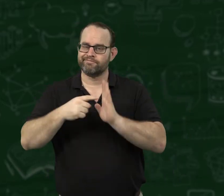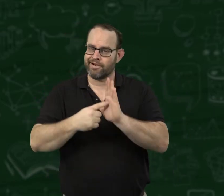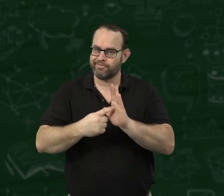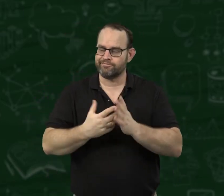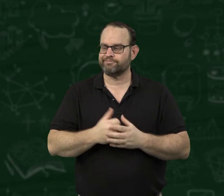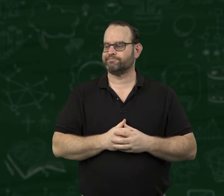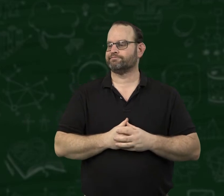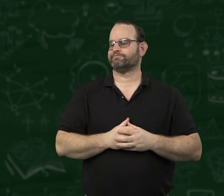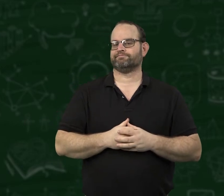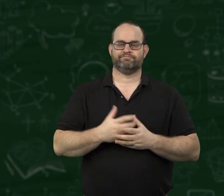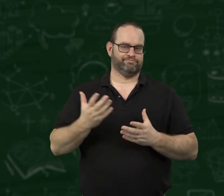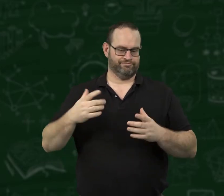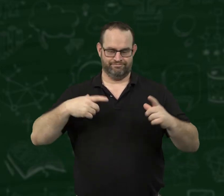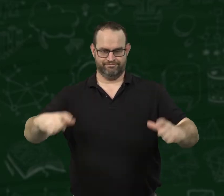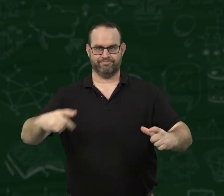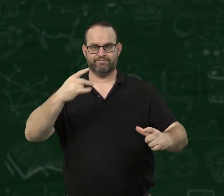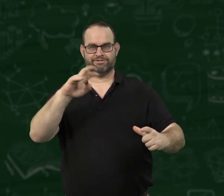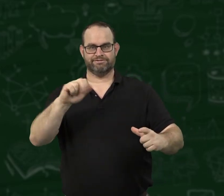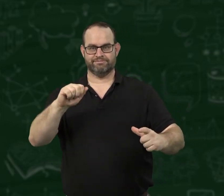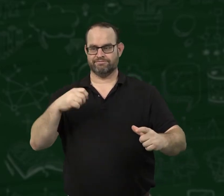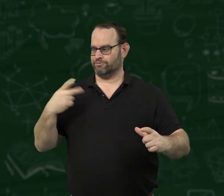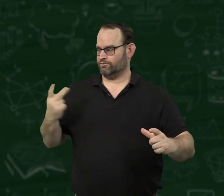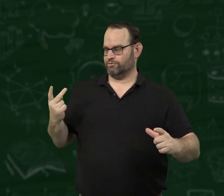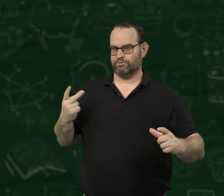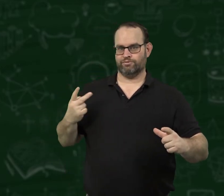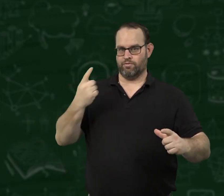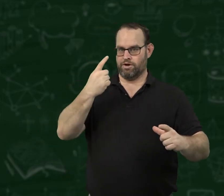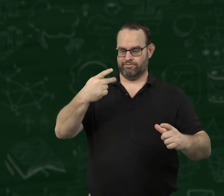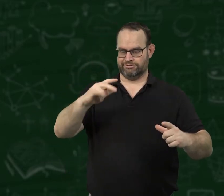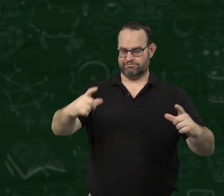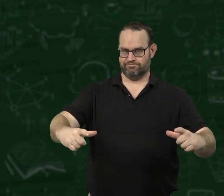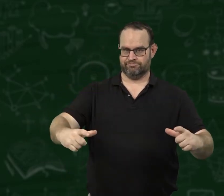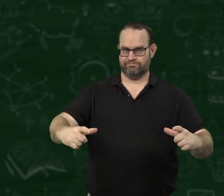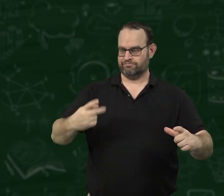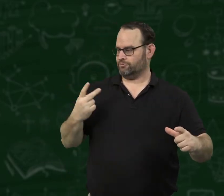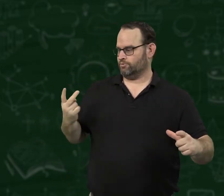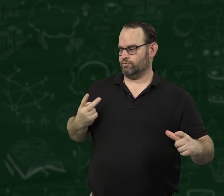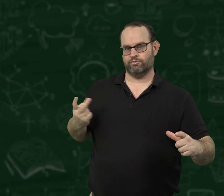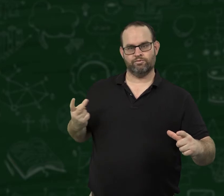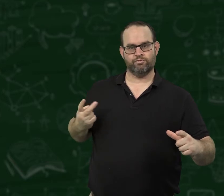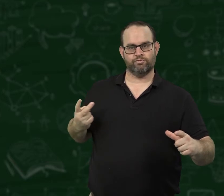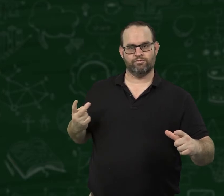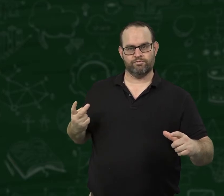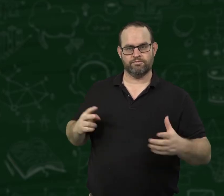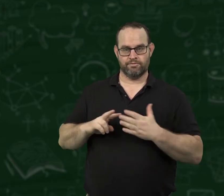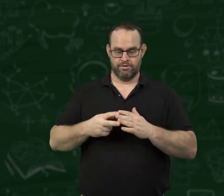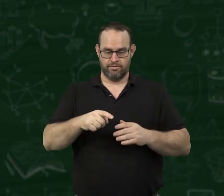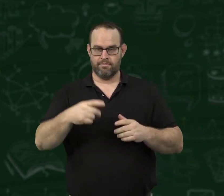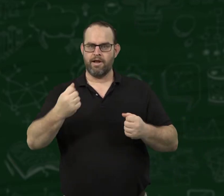An example of a proper fraction would be if we had 1 pizza split between two people.